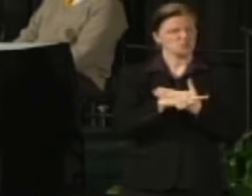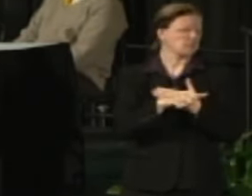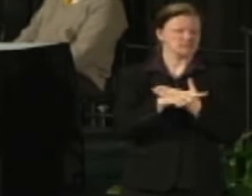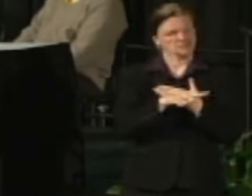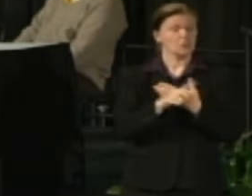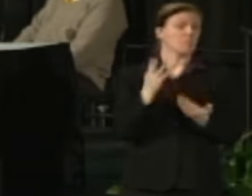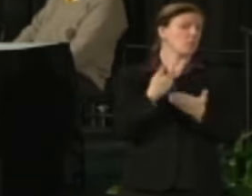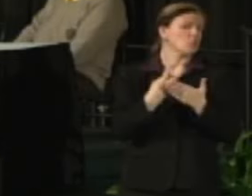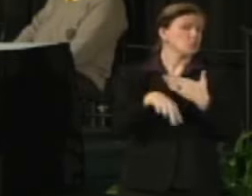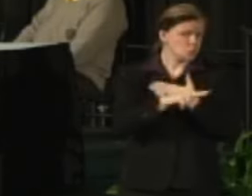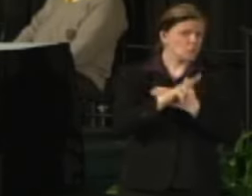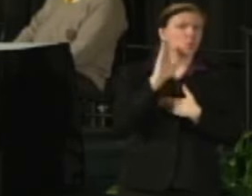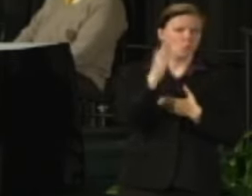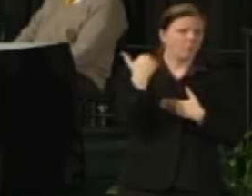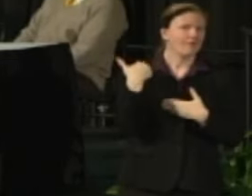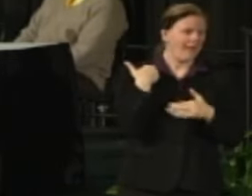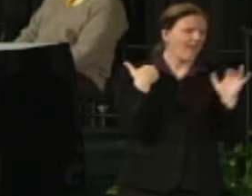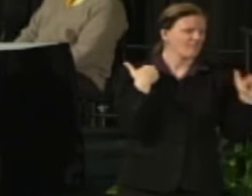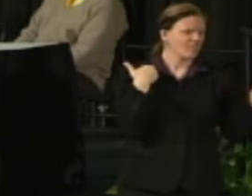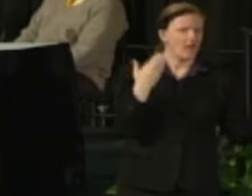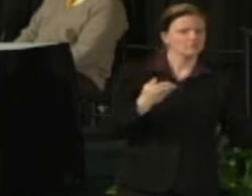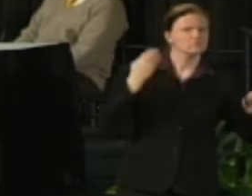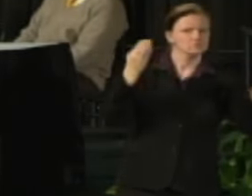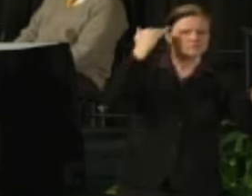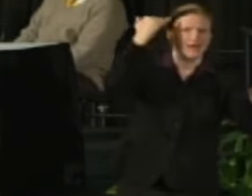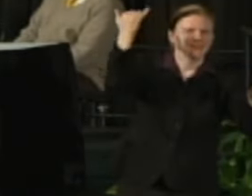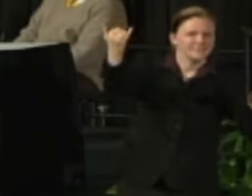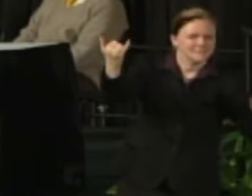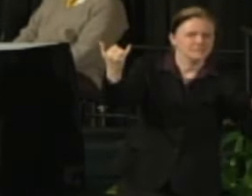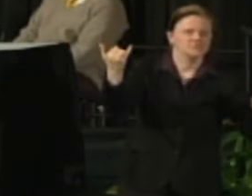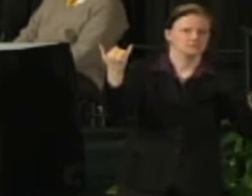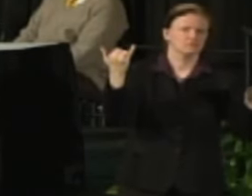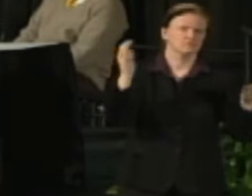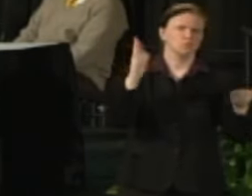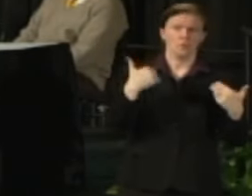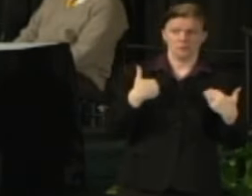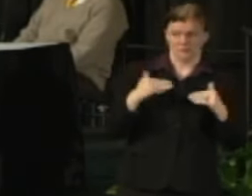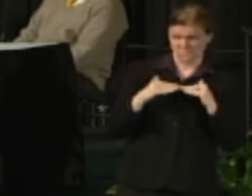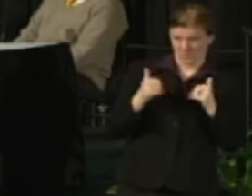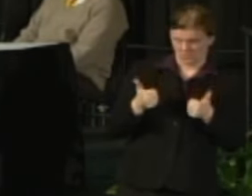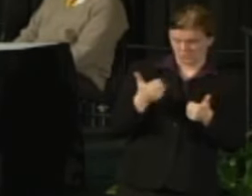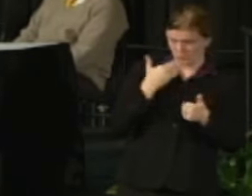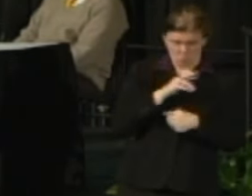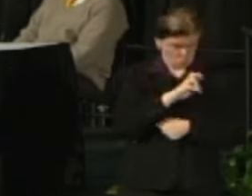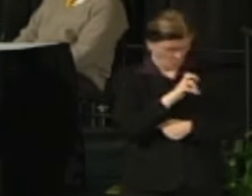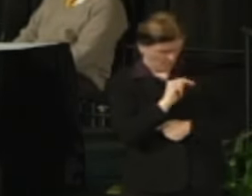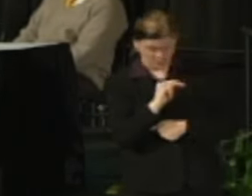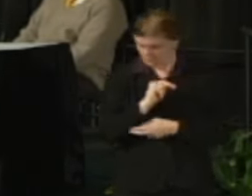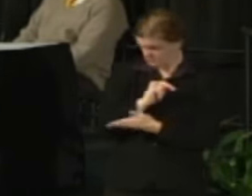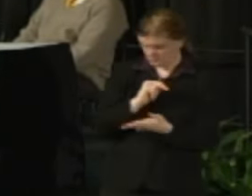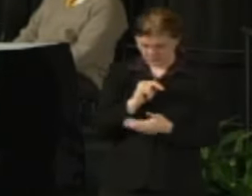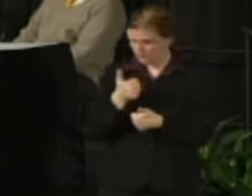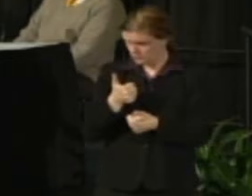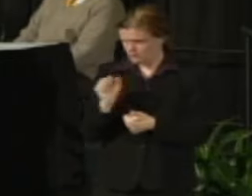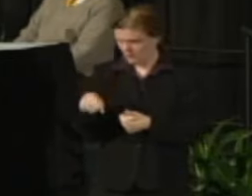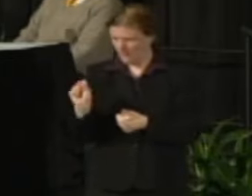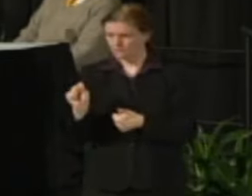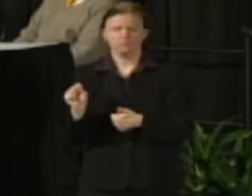or two we will begin to have at least some initial ideas. Is that fair Robin and Johannes? Okay. So we're okay with that.